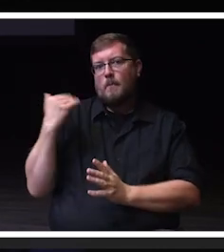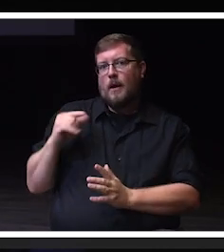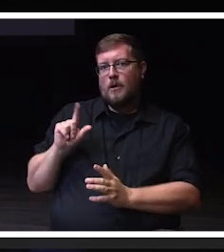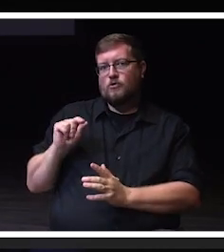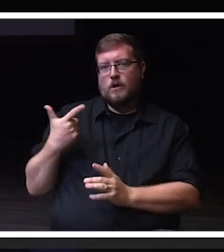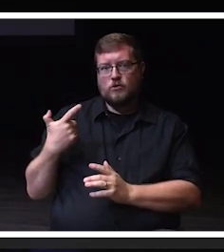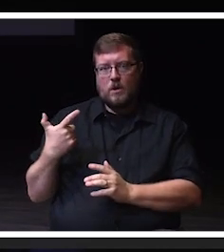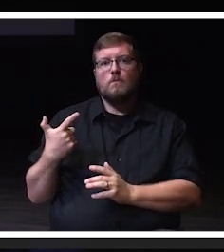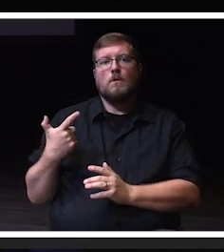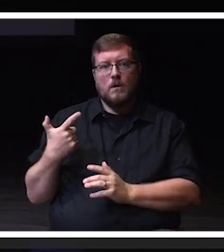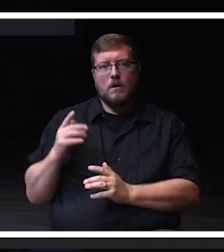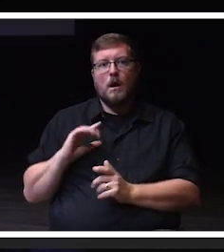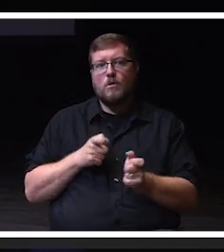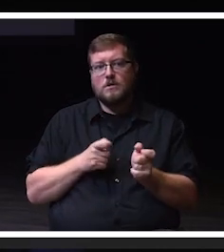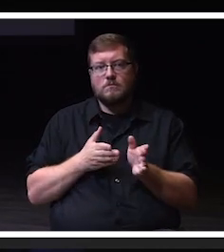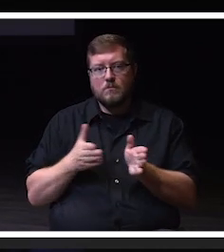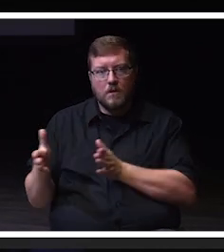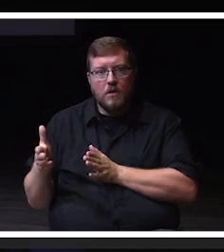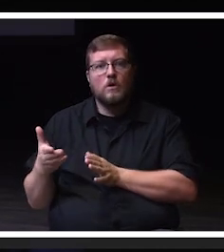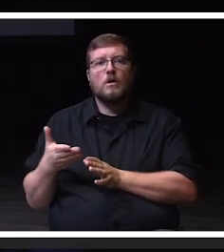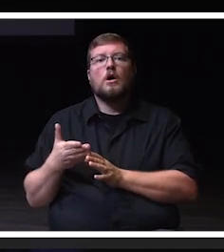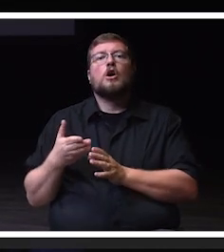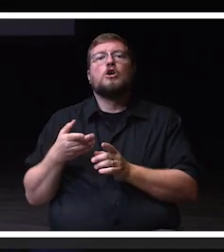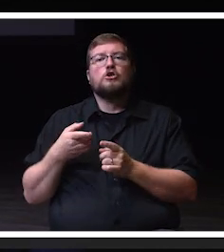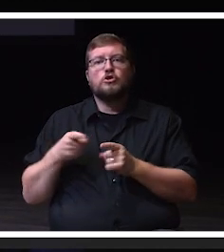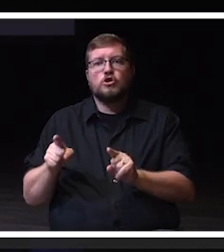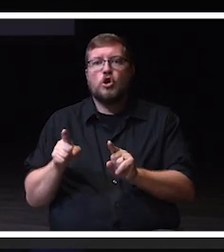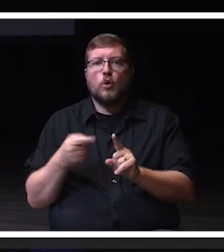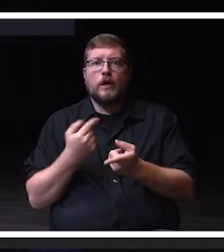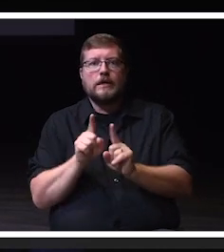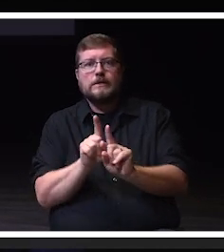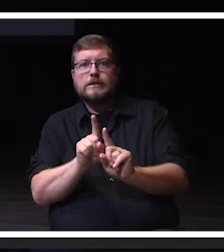in the throes of social distancing and virtual meetings.